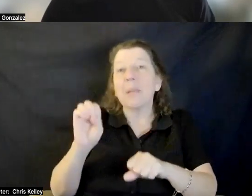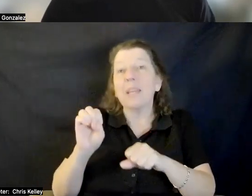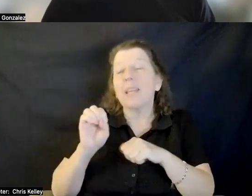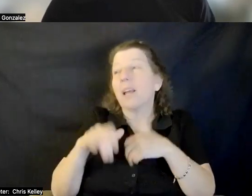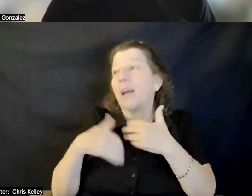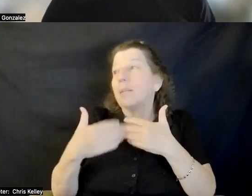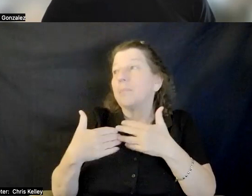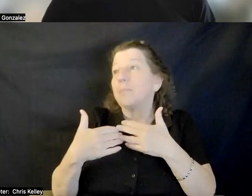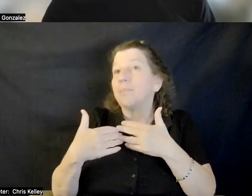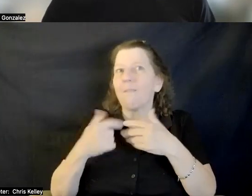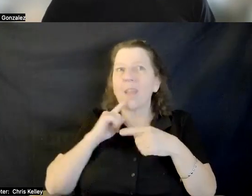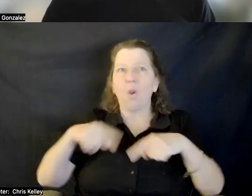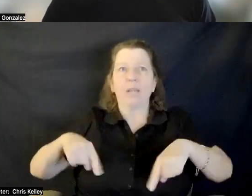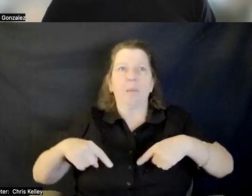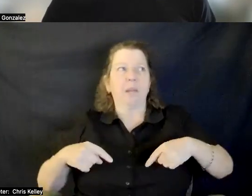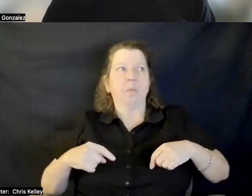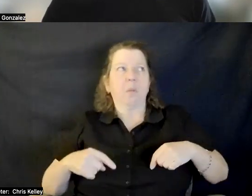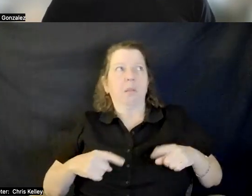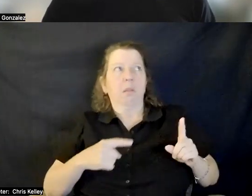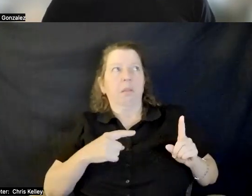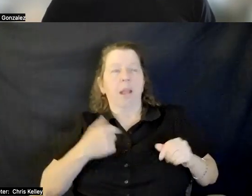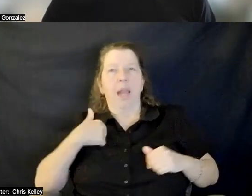INTIMIDATING ESPECIALLY WHEN YOU ARE SO NEW TO THE SPACE.